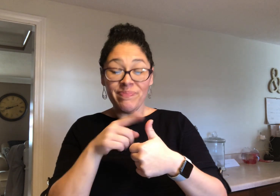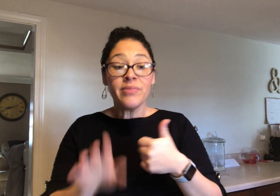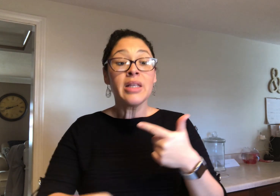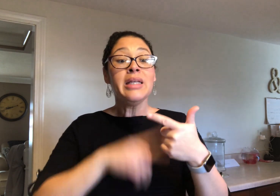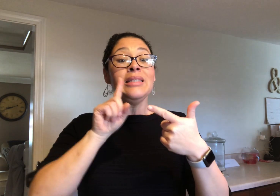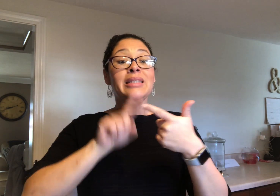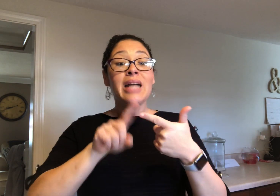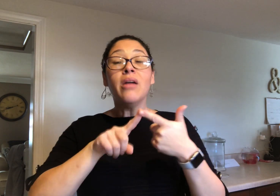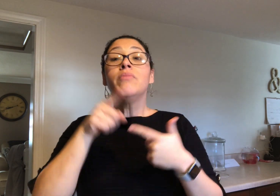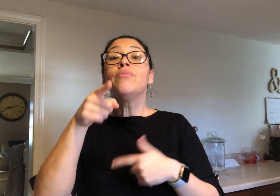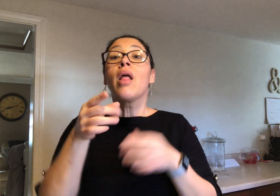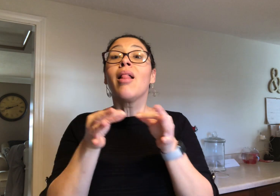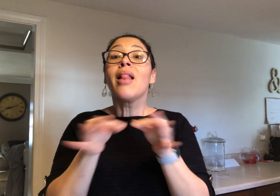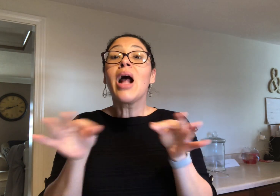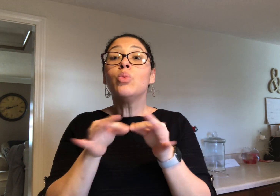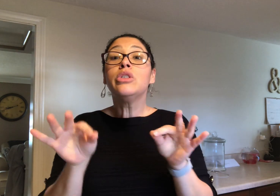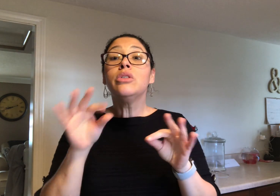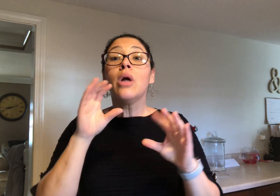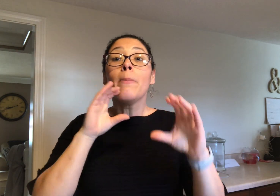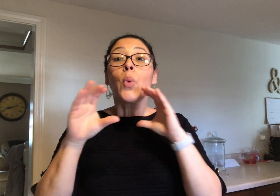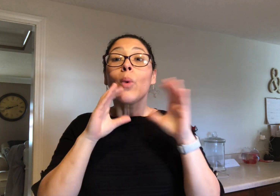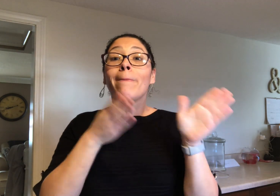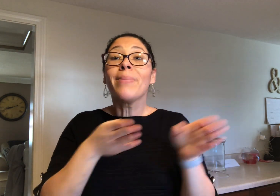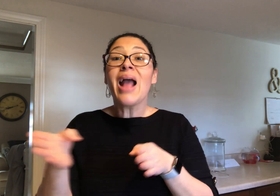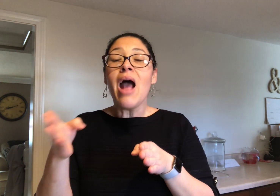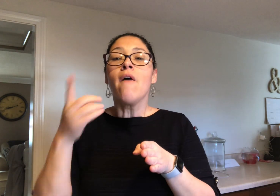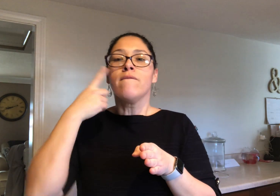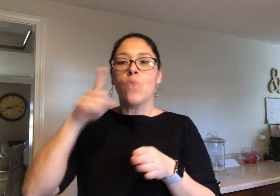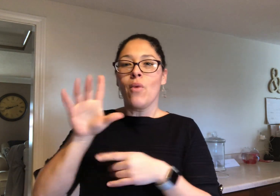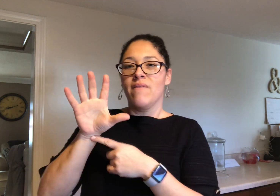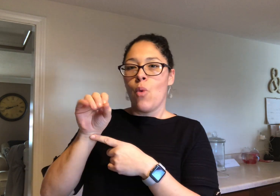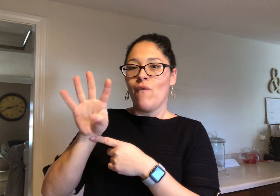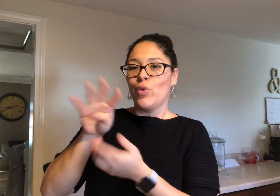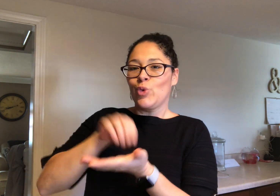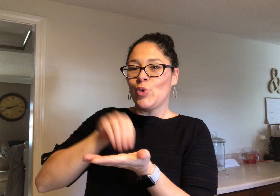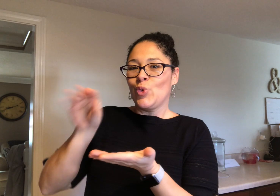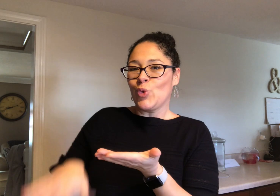An Act to amend the Language and Communication Plan to include 504 students.